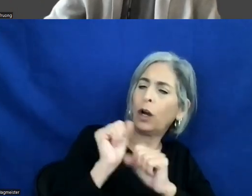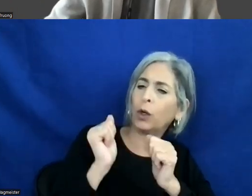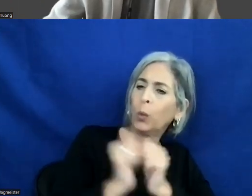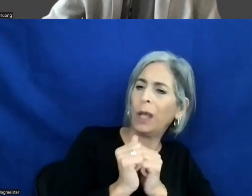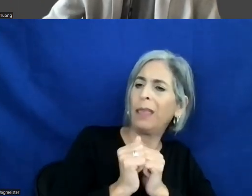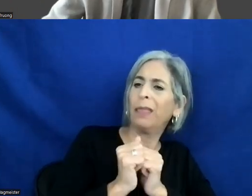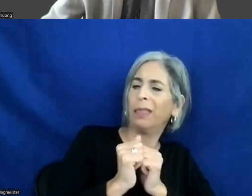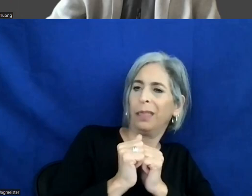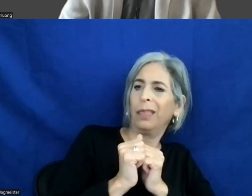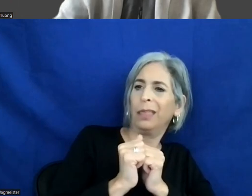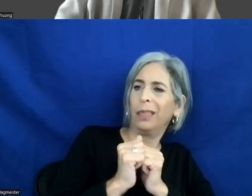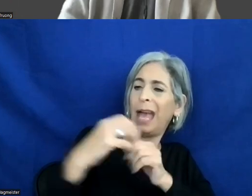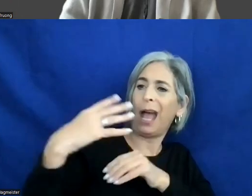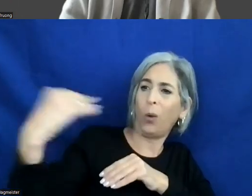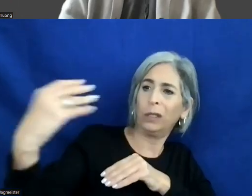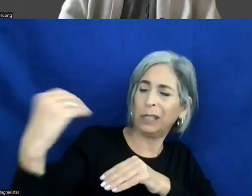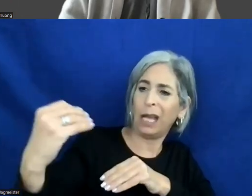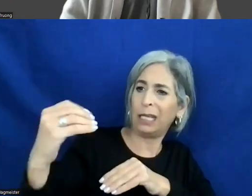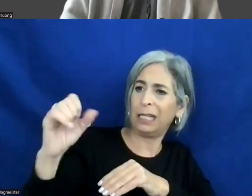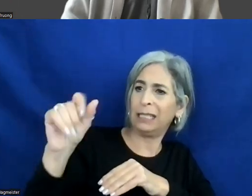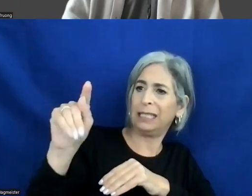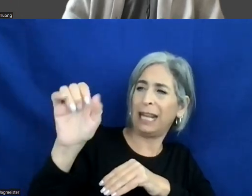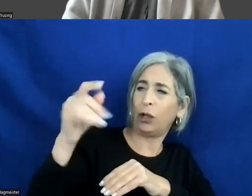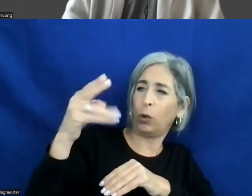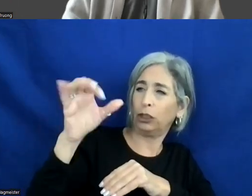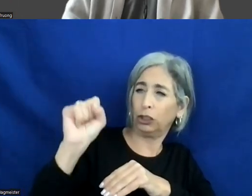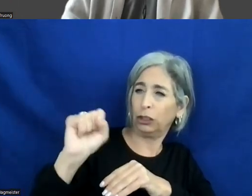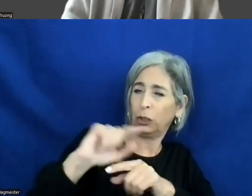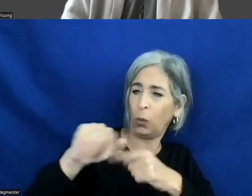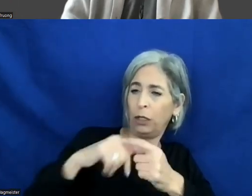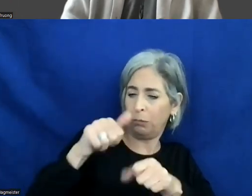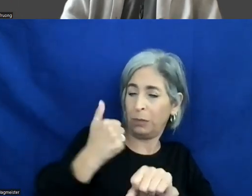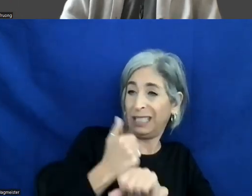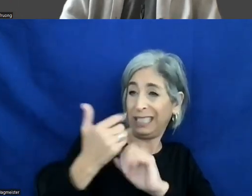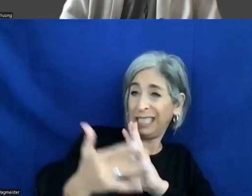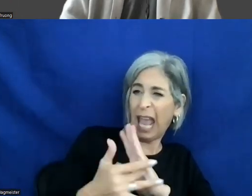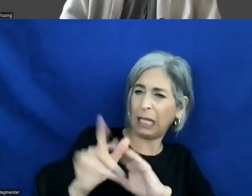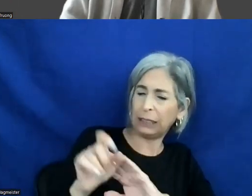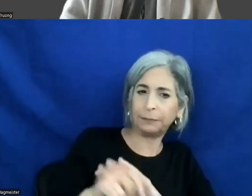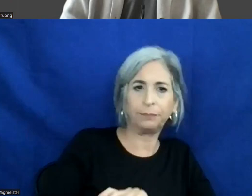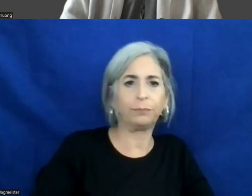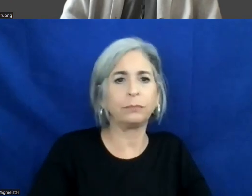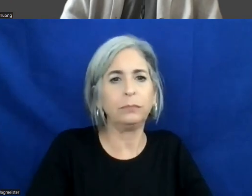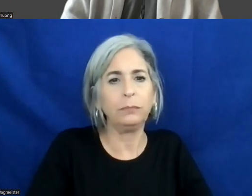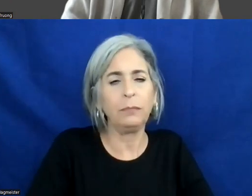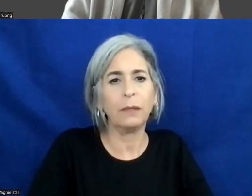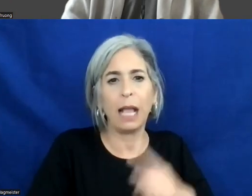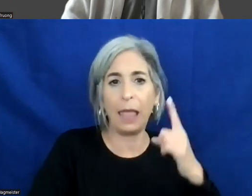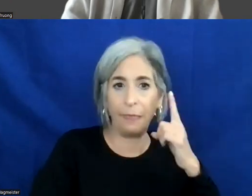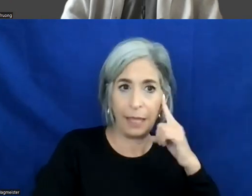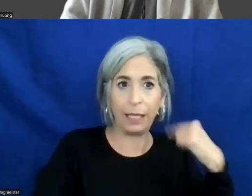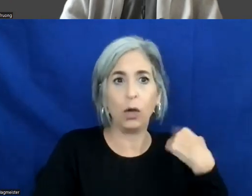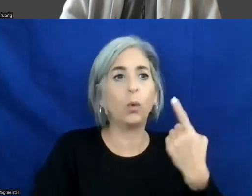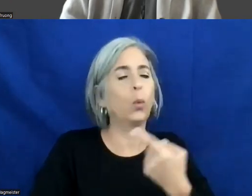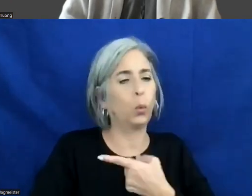external stakeholders when you're building out. >> MITALI KAMAT: Absolutely. I think we definitely